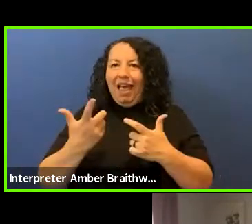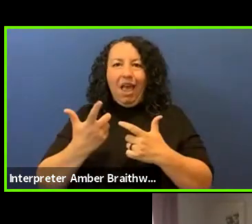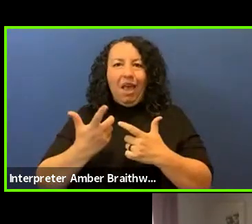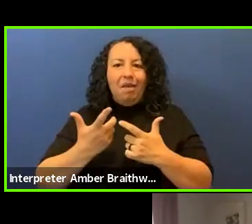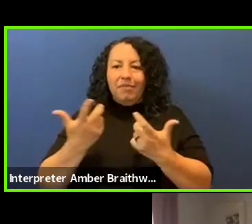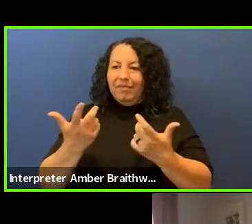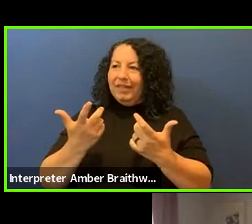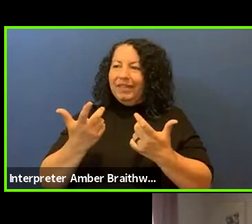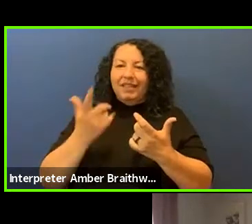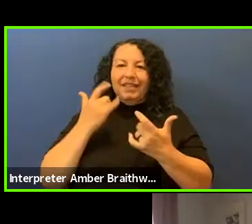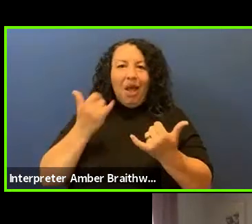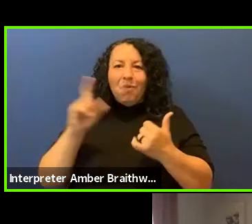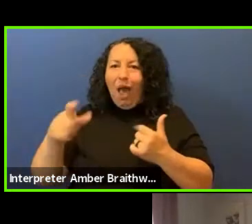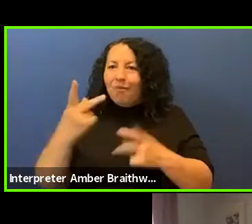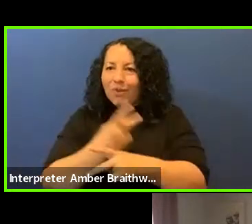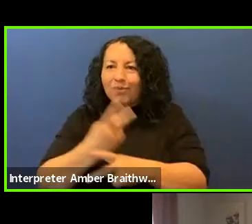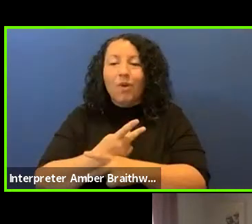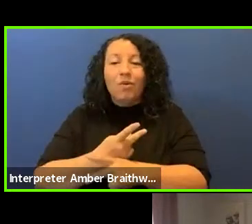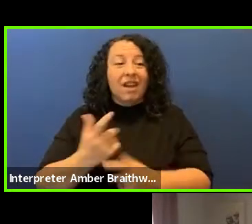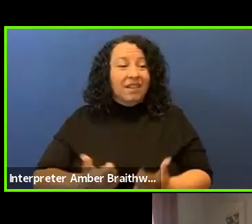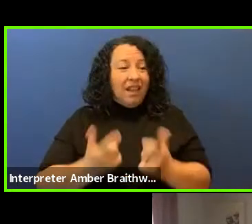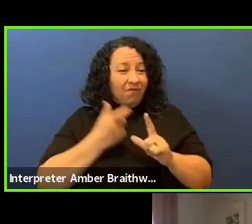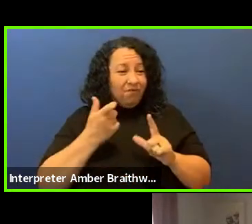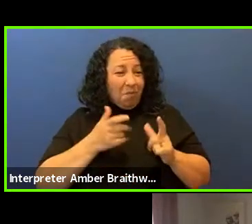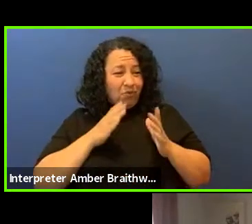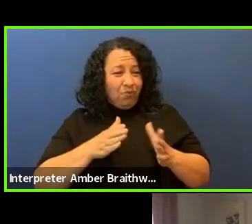of Kenosha, Wisconsin, Minneapolis, Minnesota,